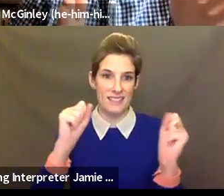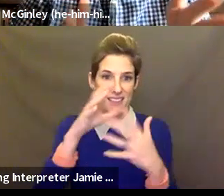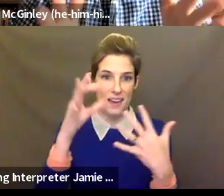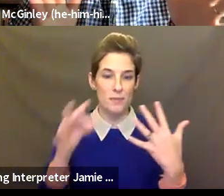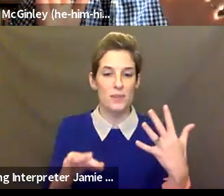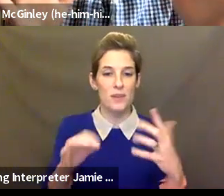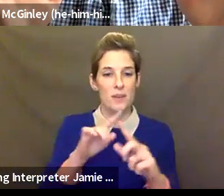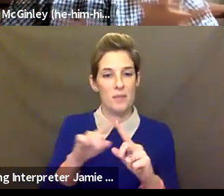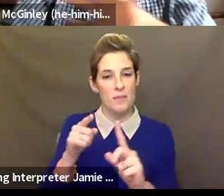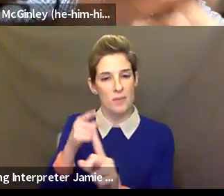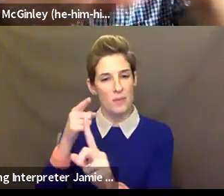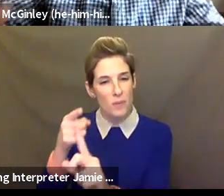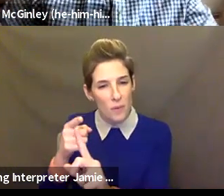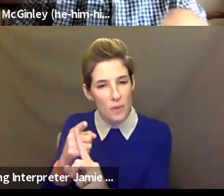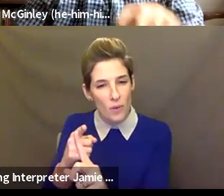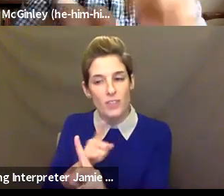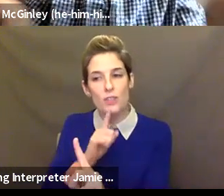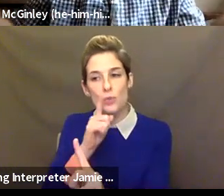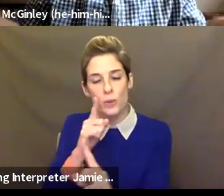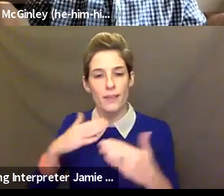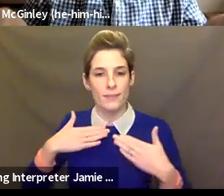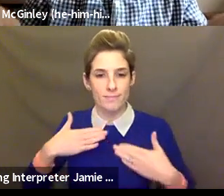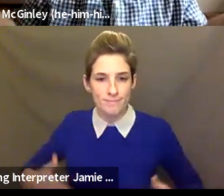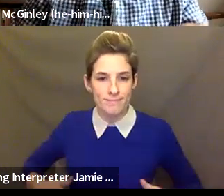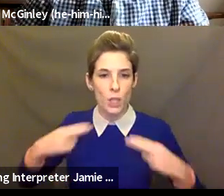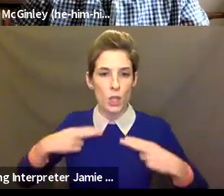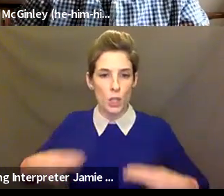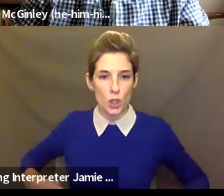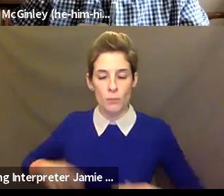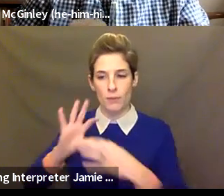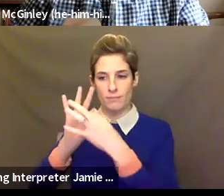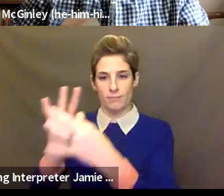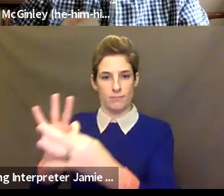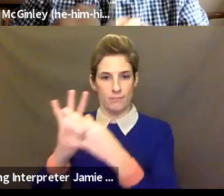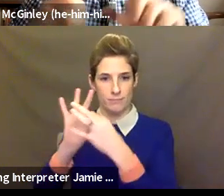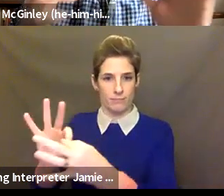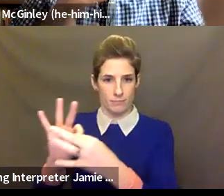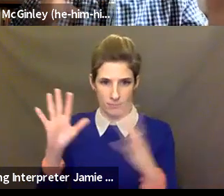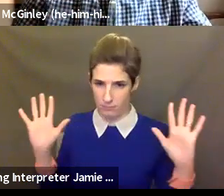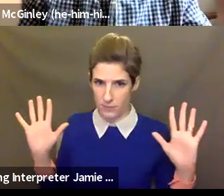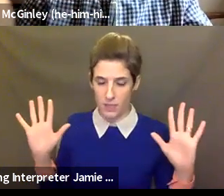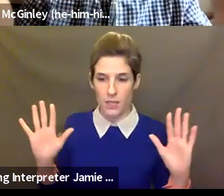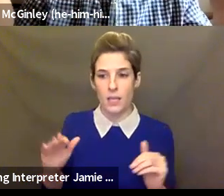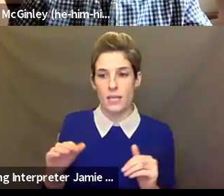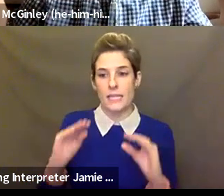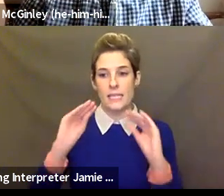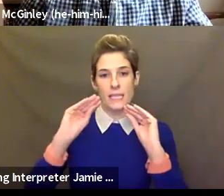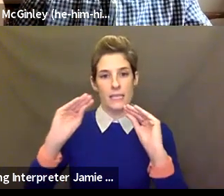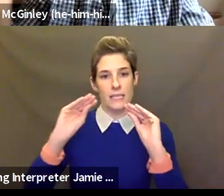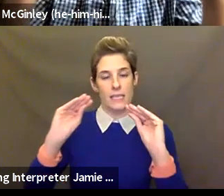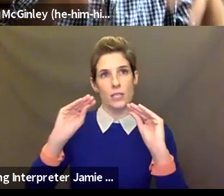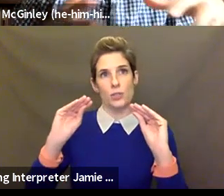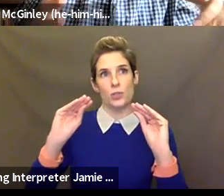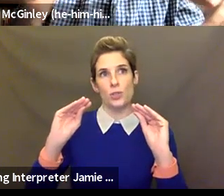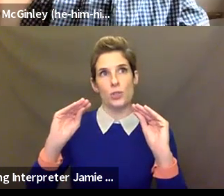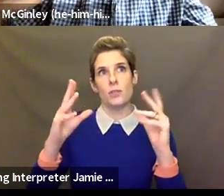on the human connection, and to teach from within your own, or